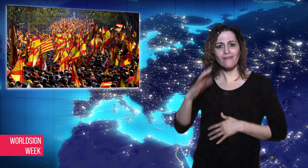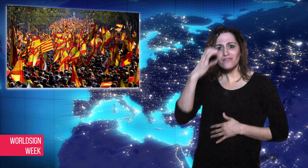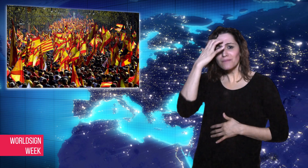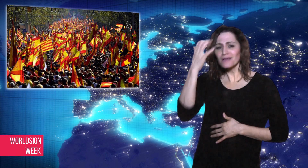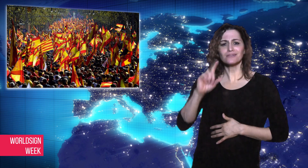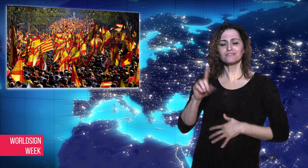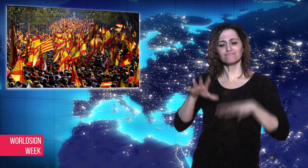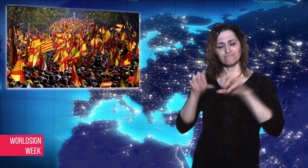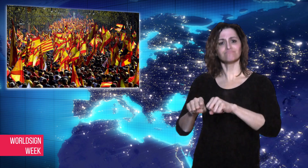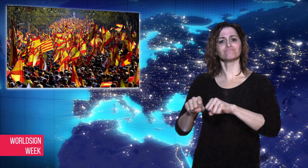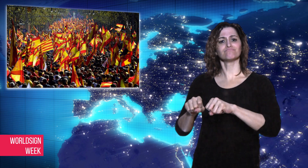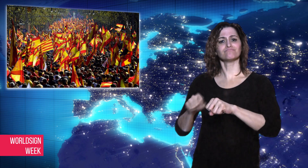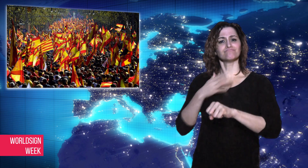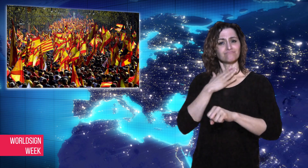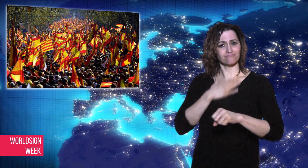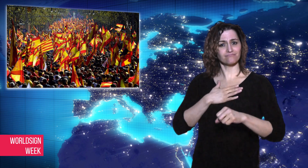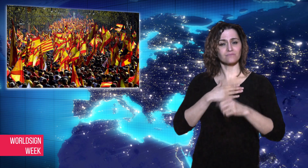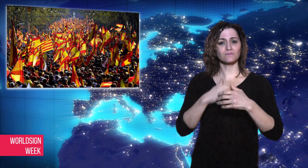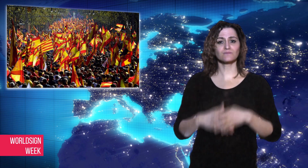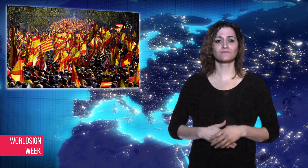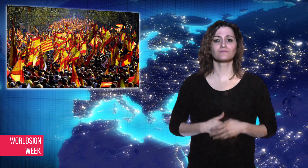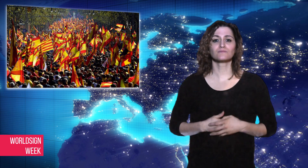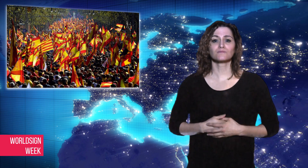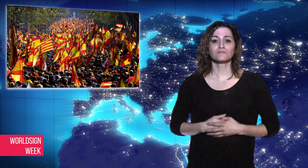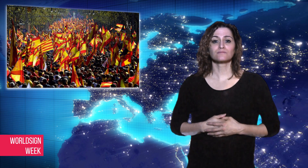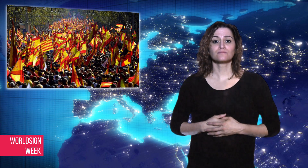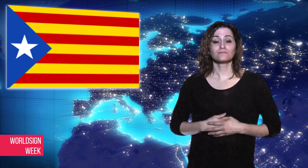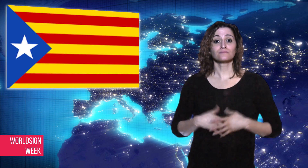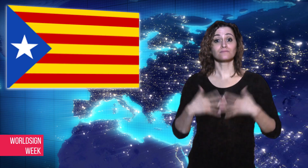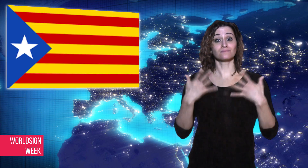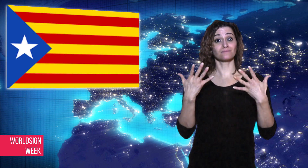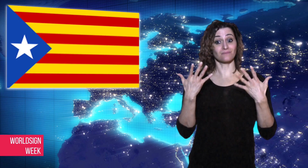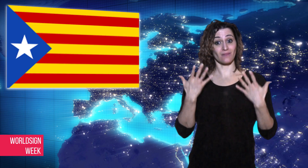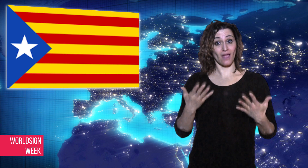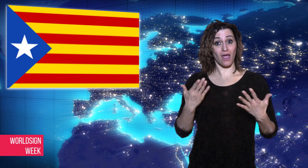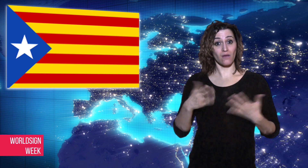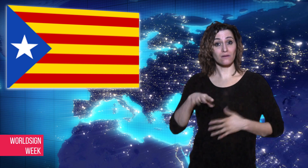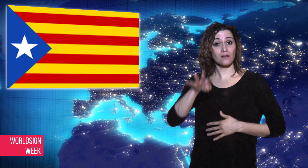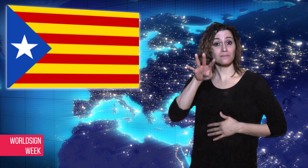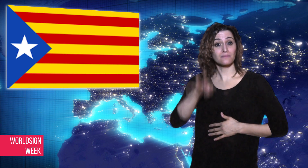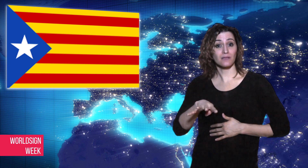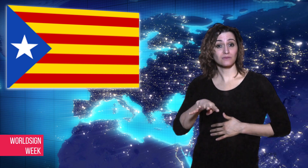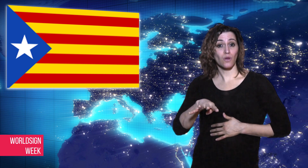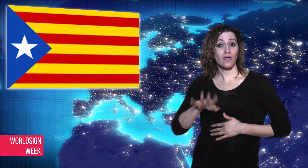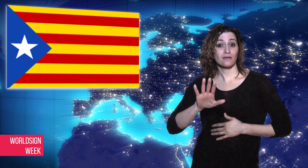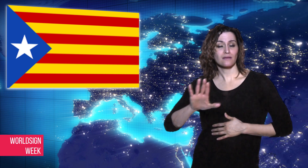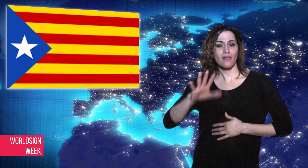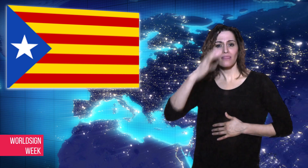government. With the Catalan government